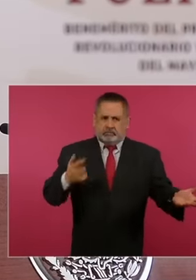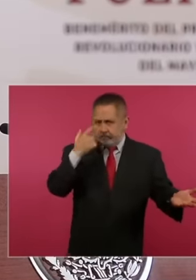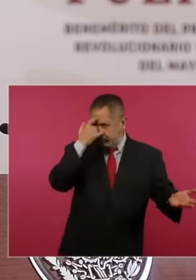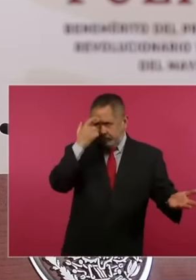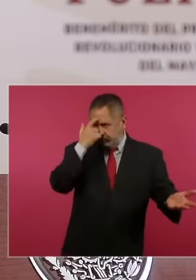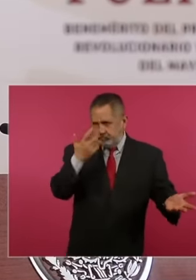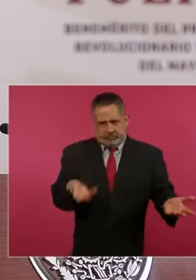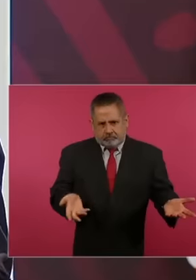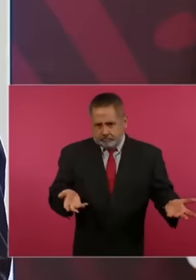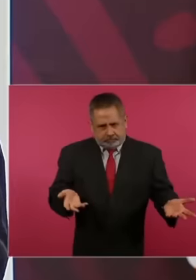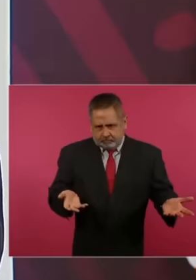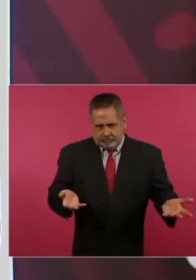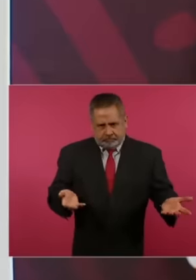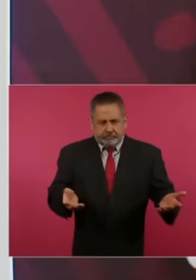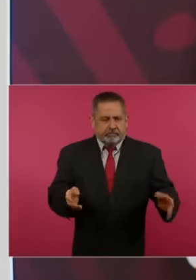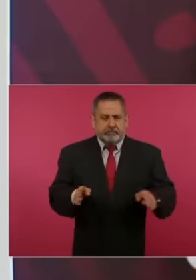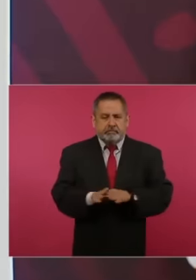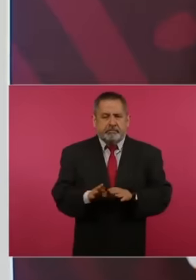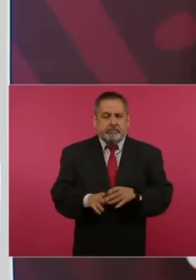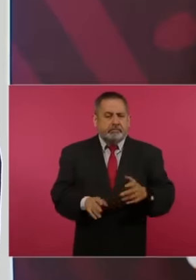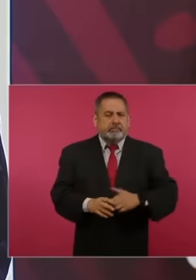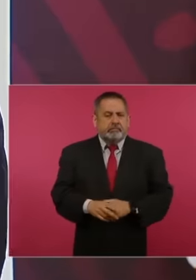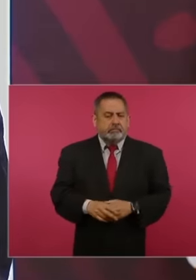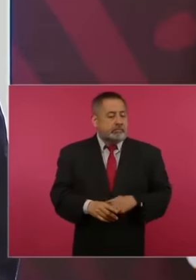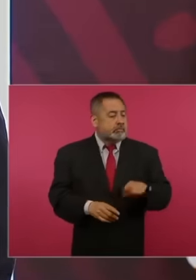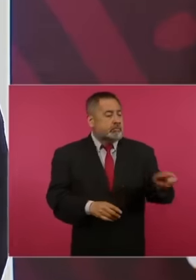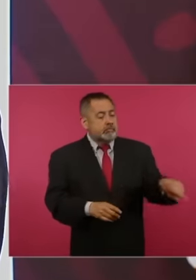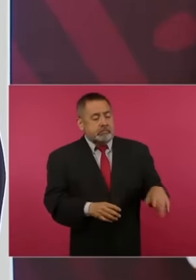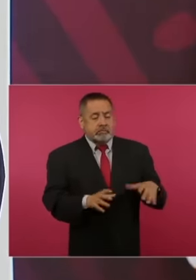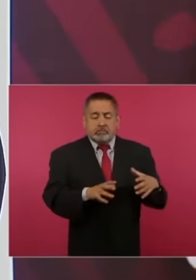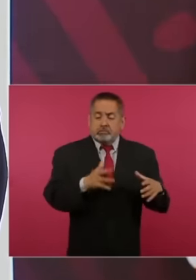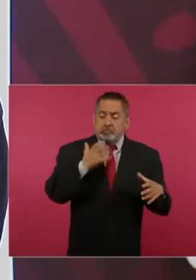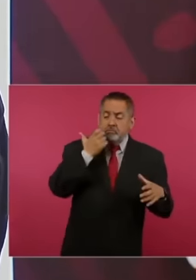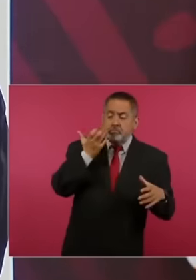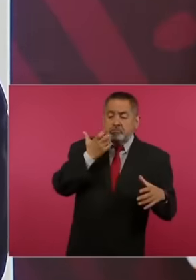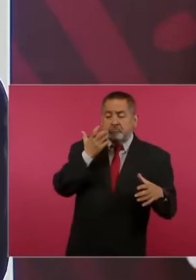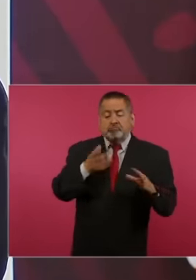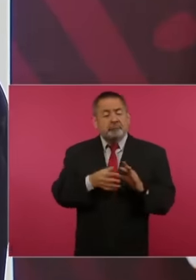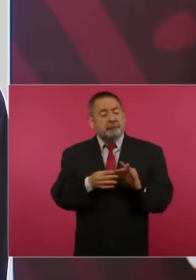that they want to